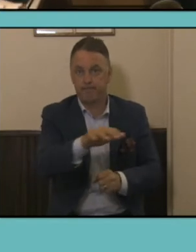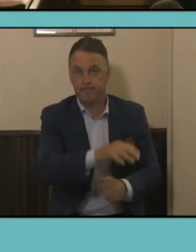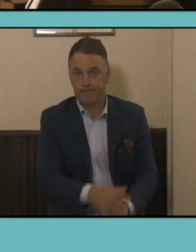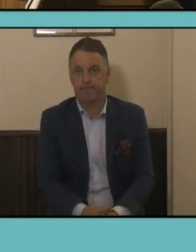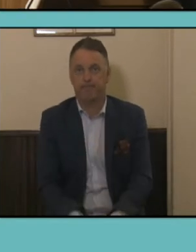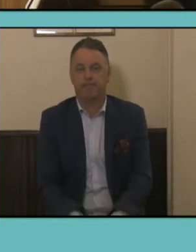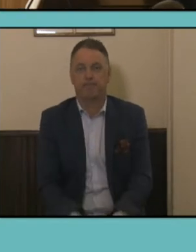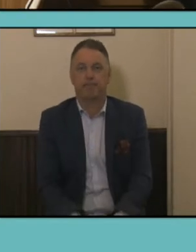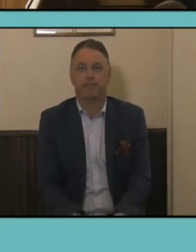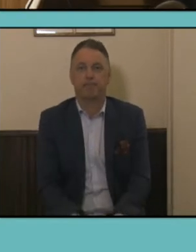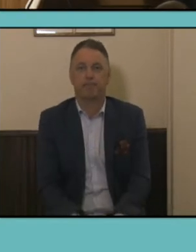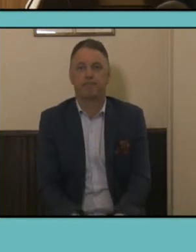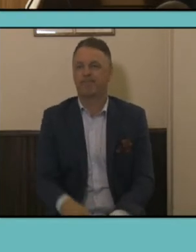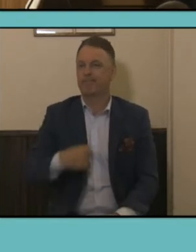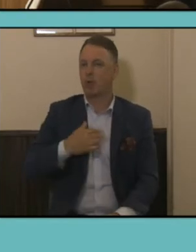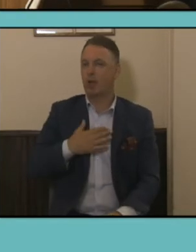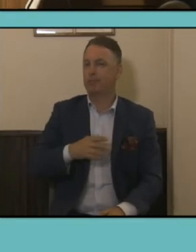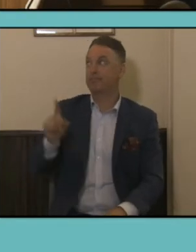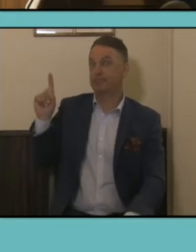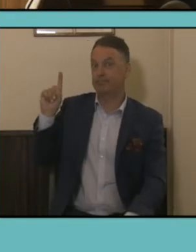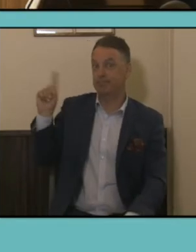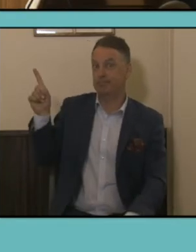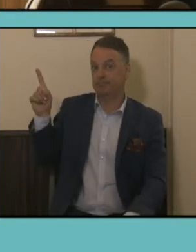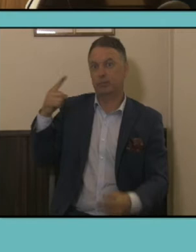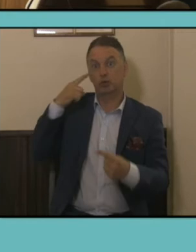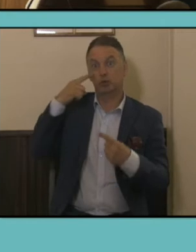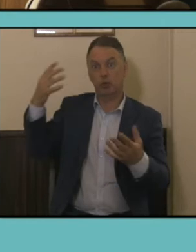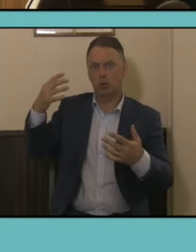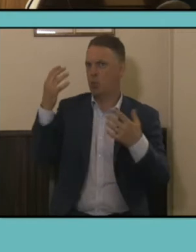like this slide to just give you a sense of how much data is available.